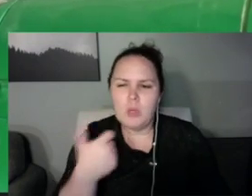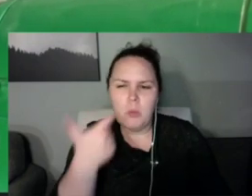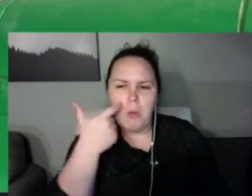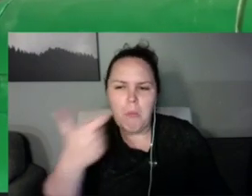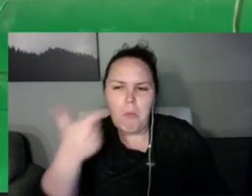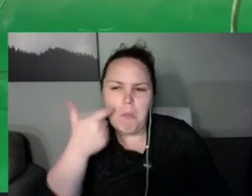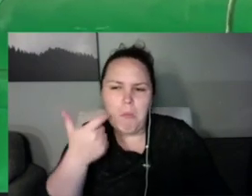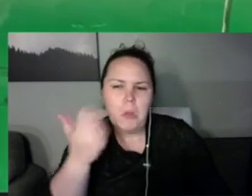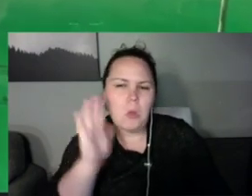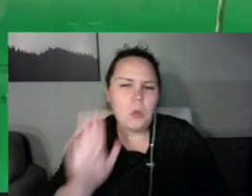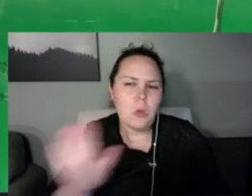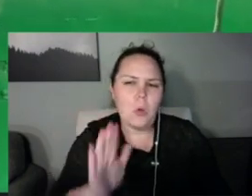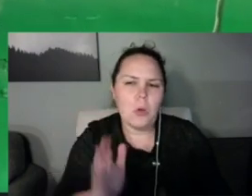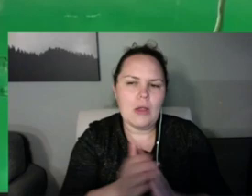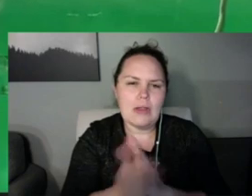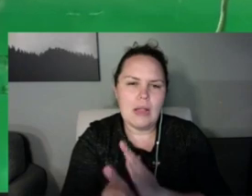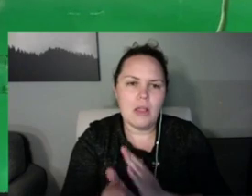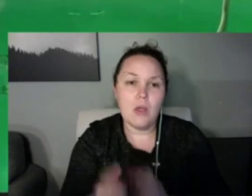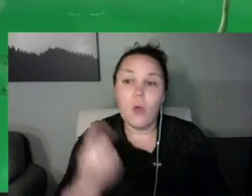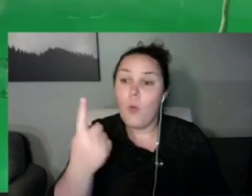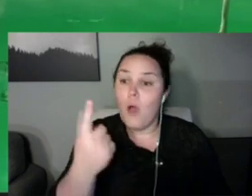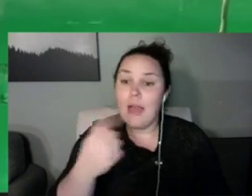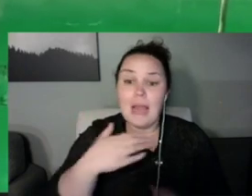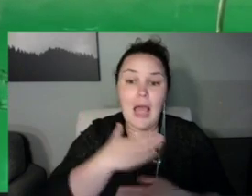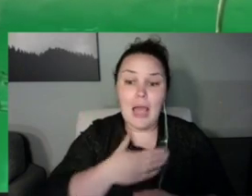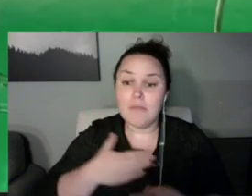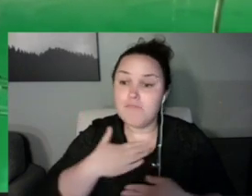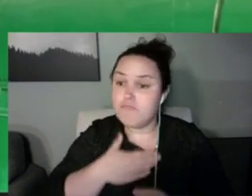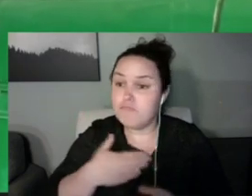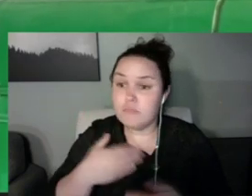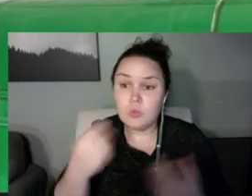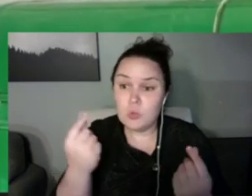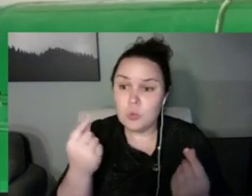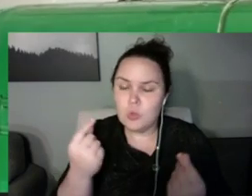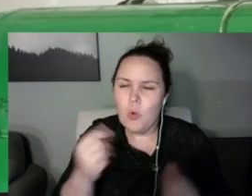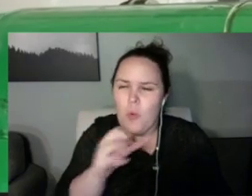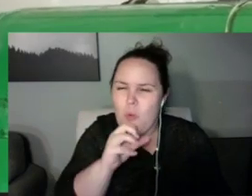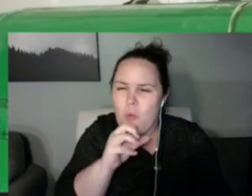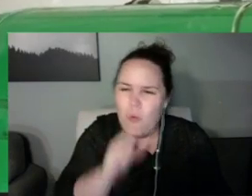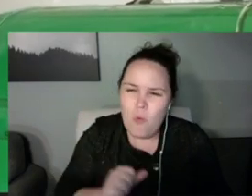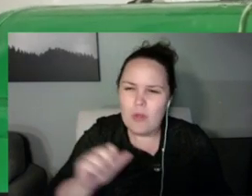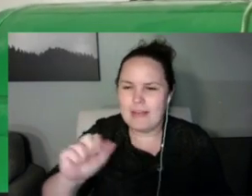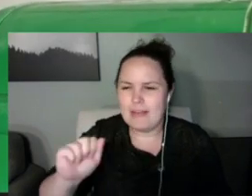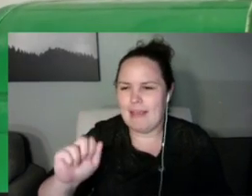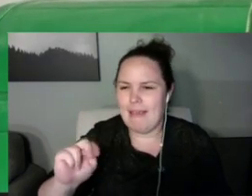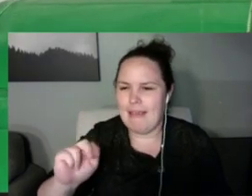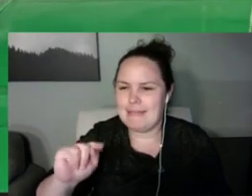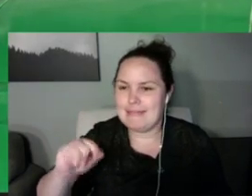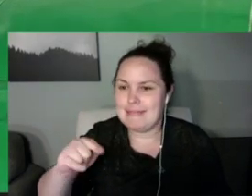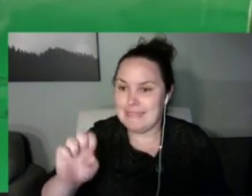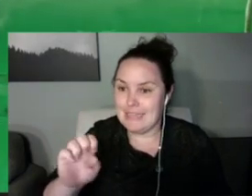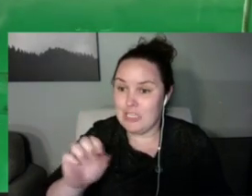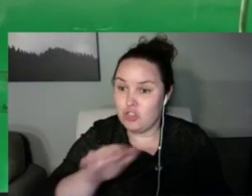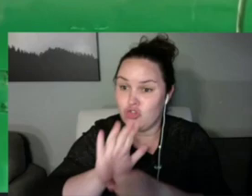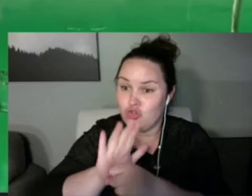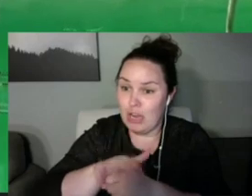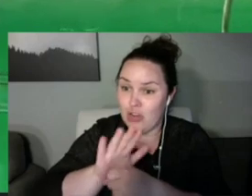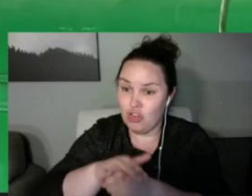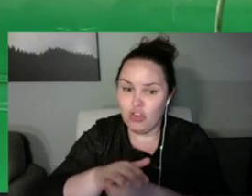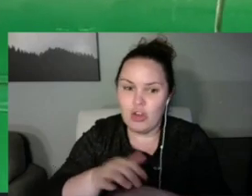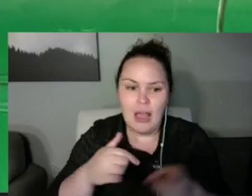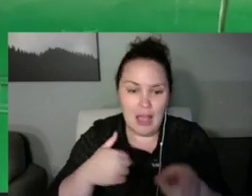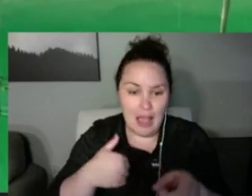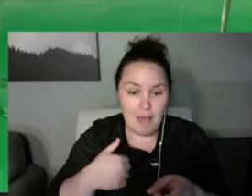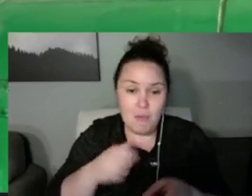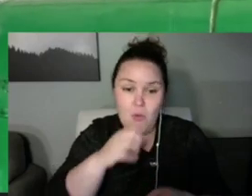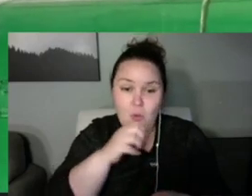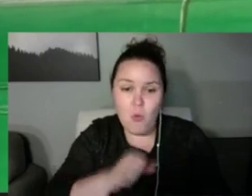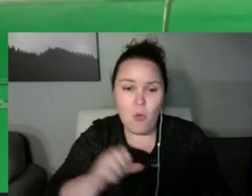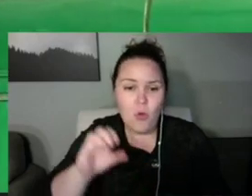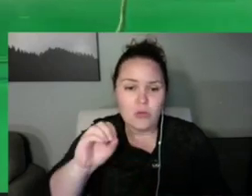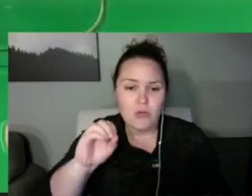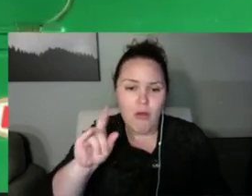There's a lot of gas tractors of this model but there's not a lot of diesel ones.